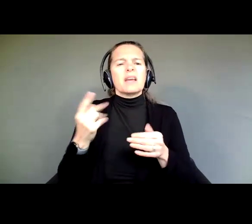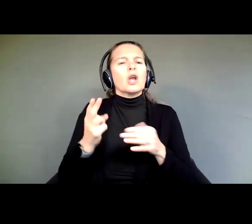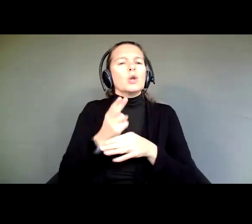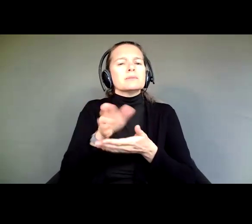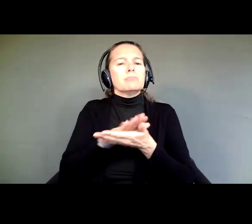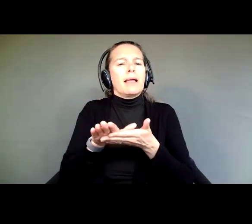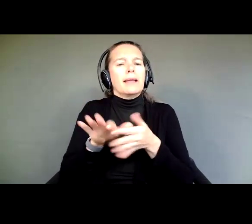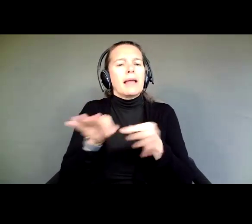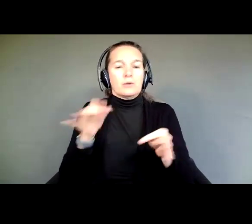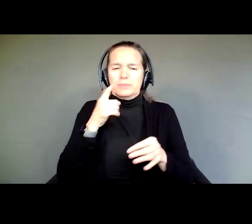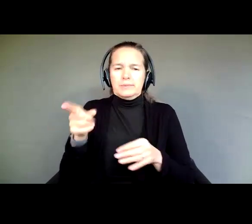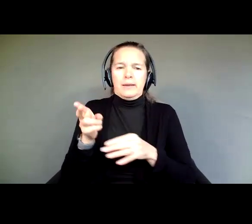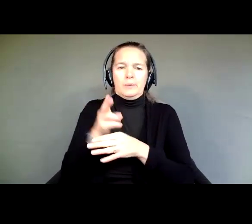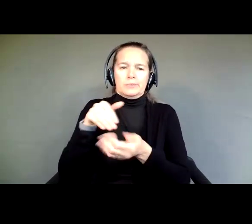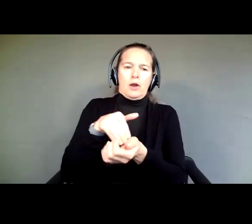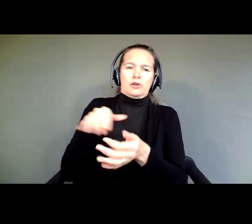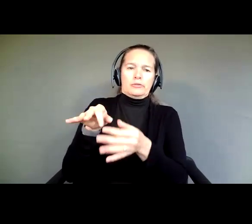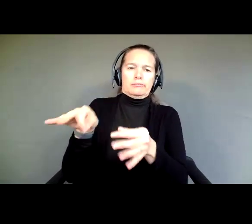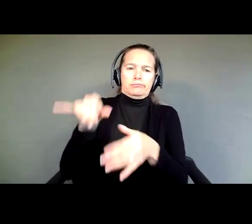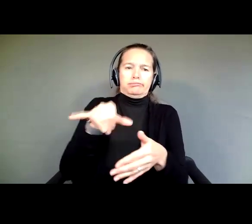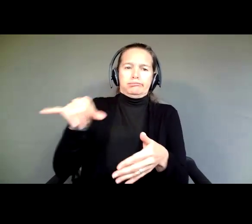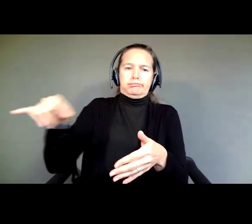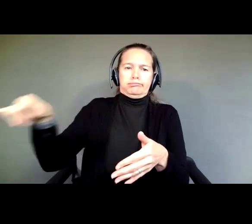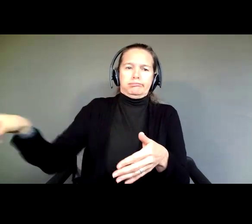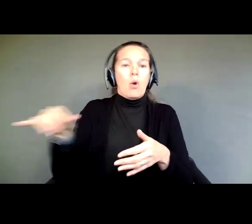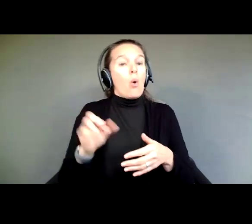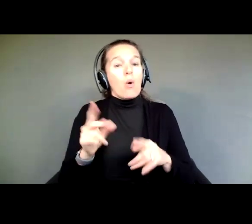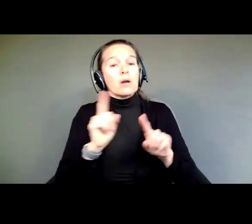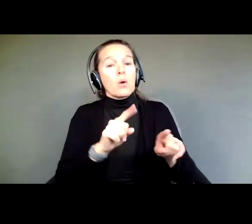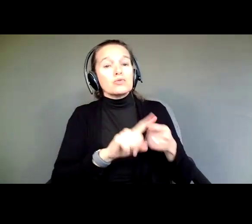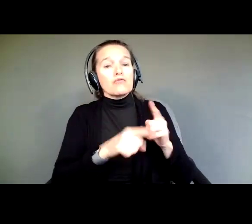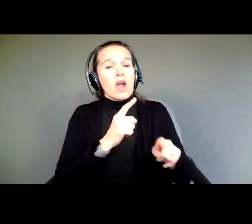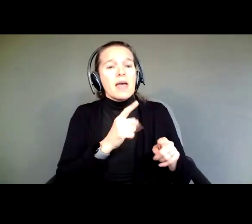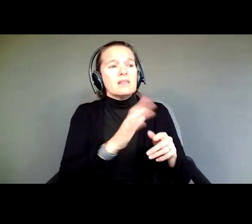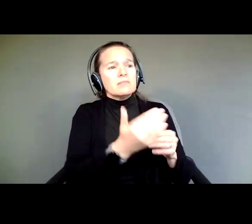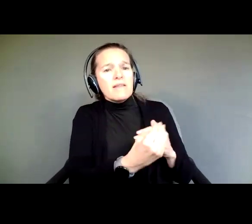jargon, or if you've ever gone to a friend for advice on a personal matter or a financial